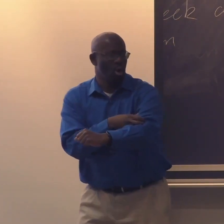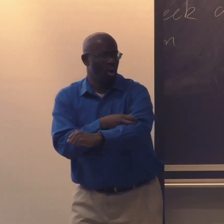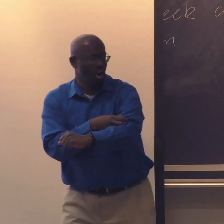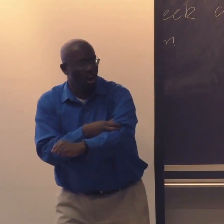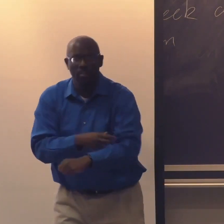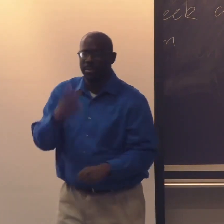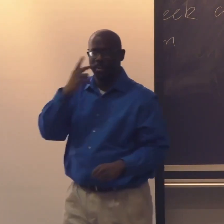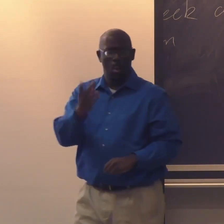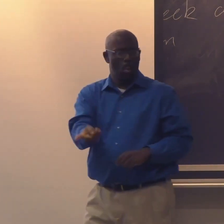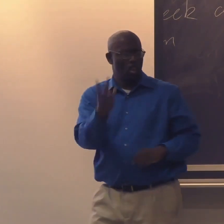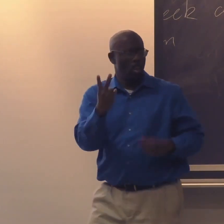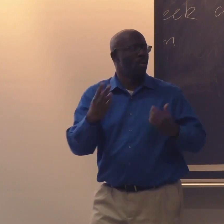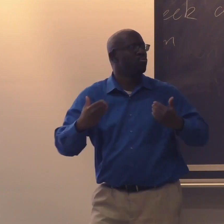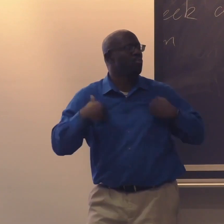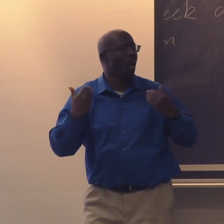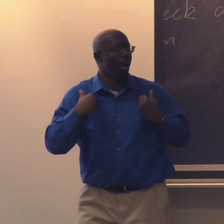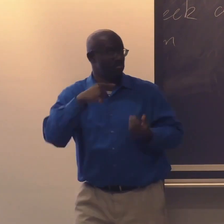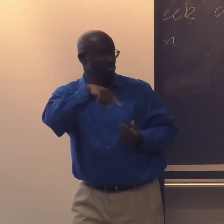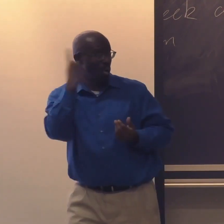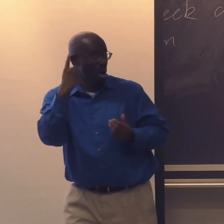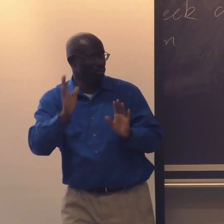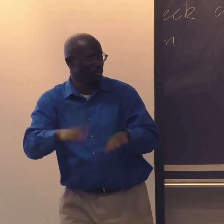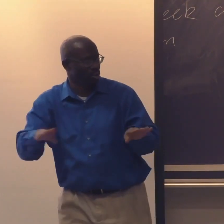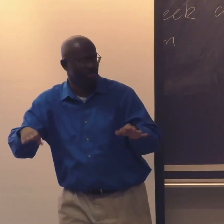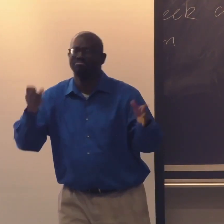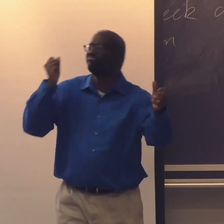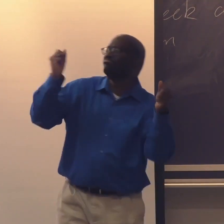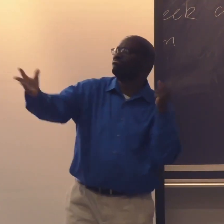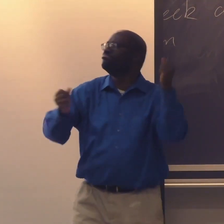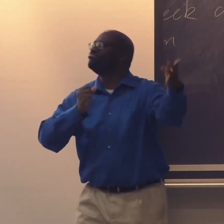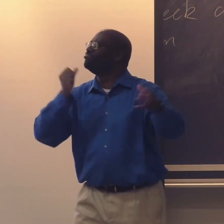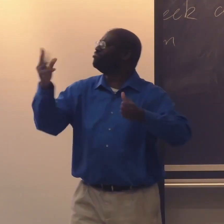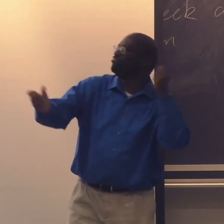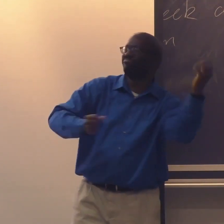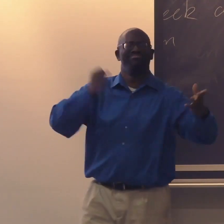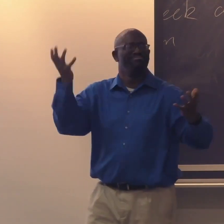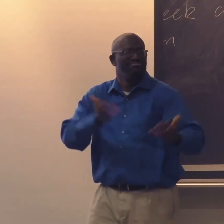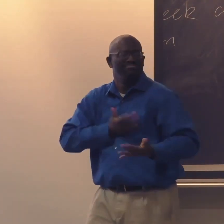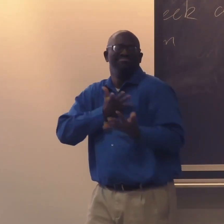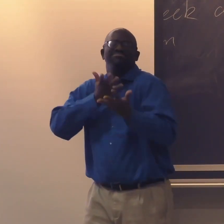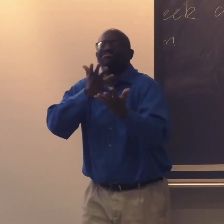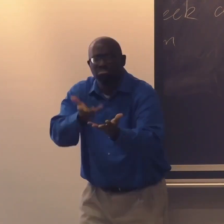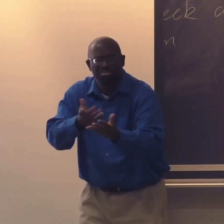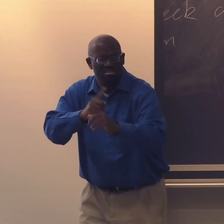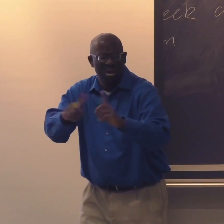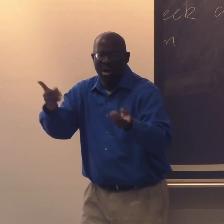And it's very powerful. You see these two young Black children, and they're signing.